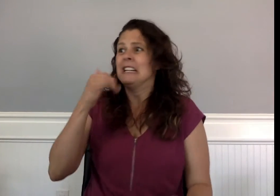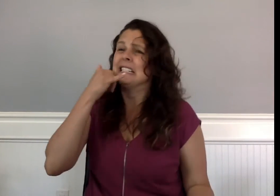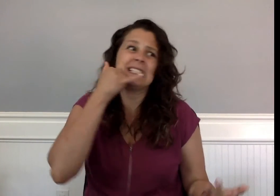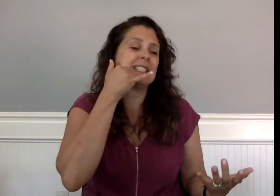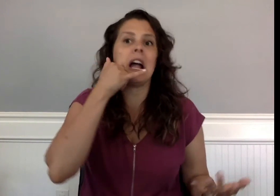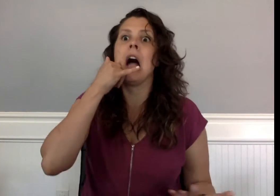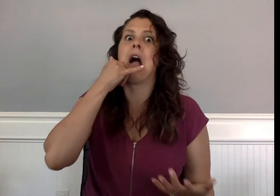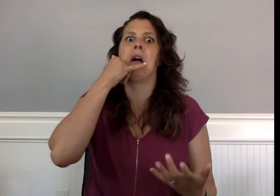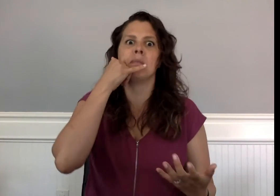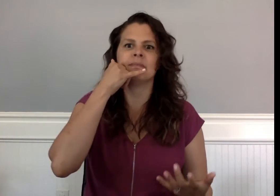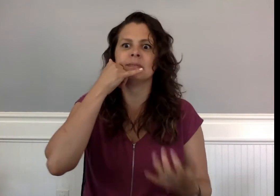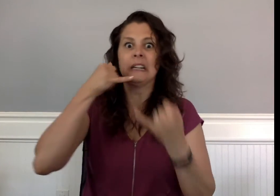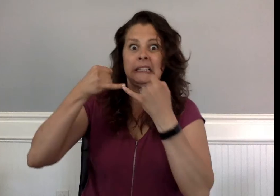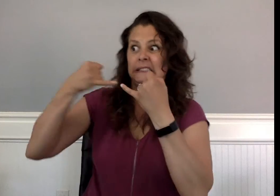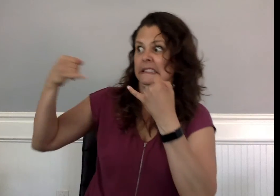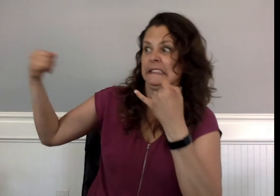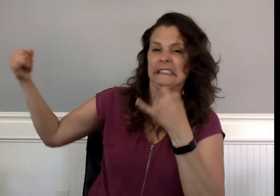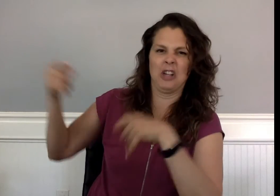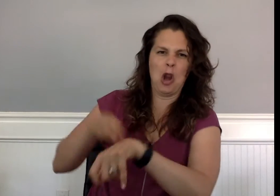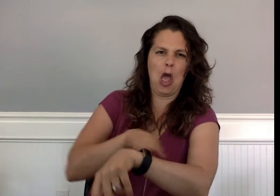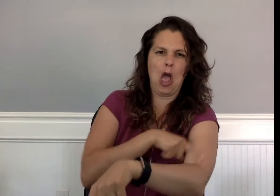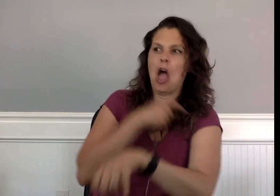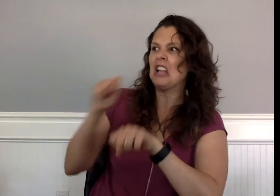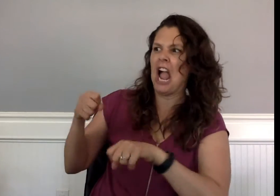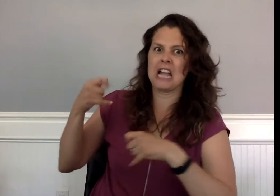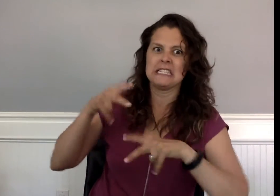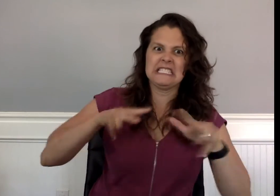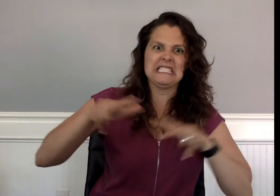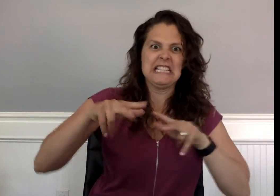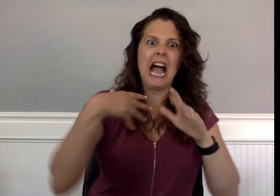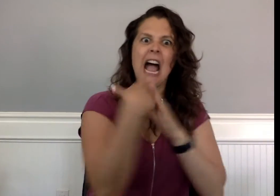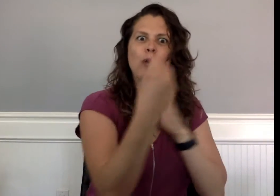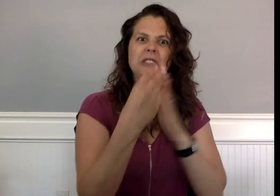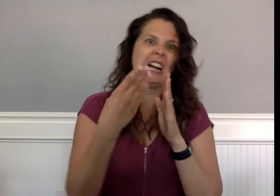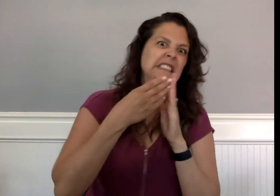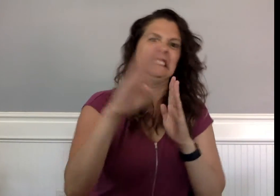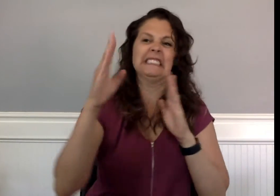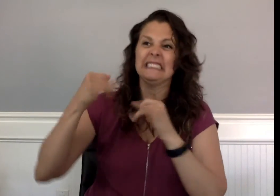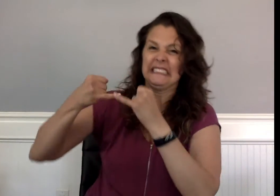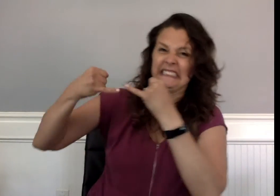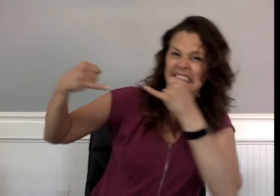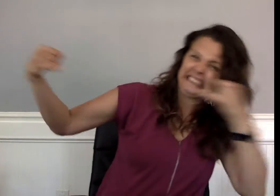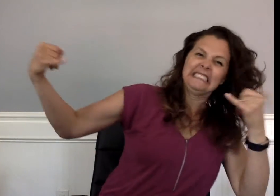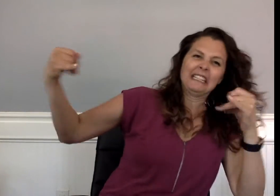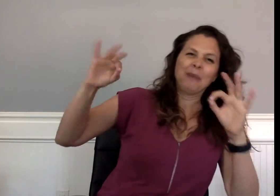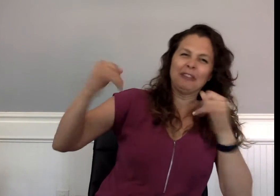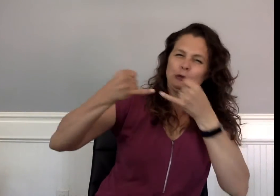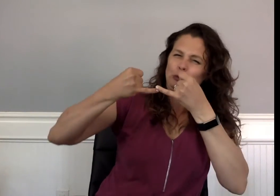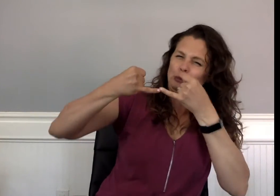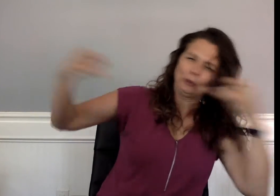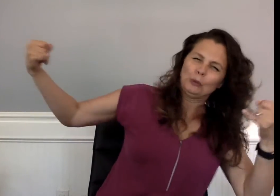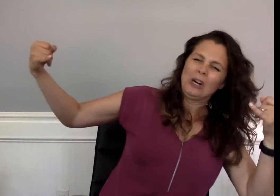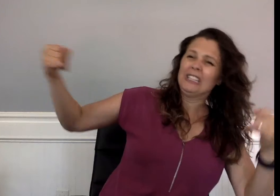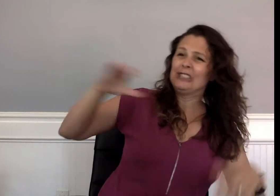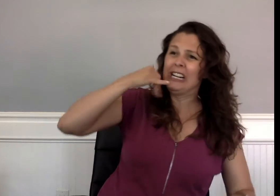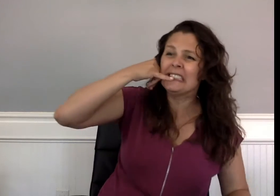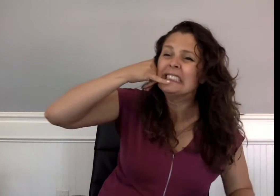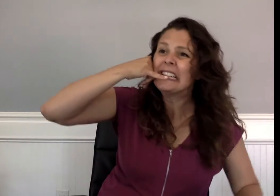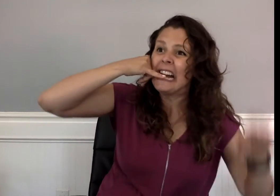Charlie opened the kitchen door and went out on the steps, stretching the curly cord until it was straight.